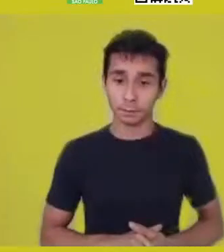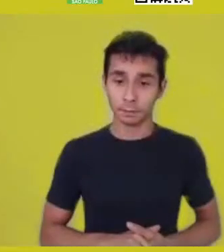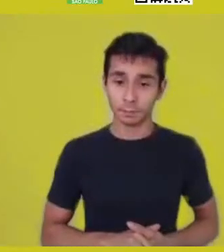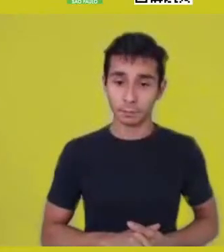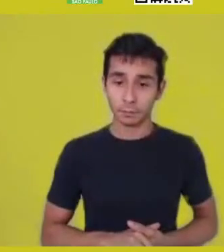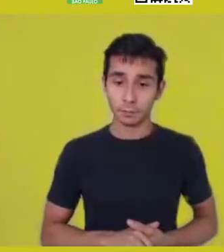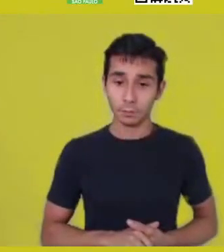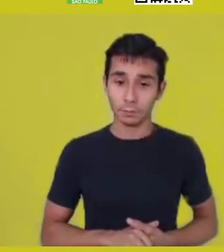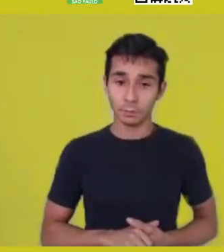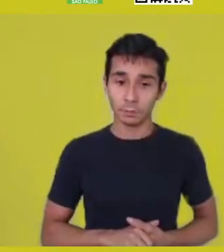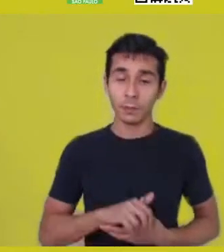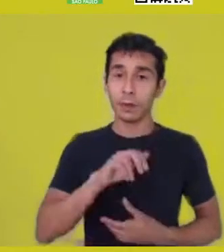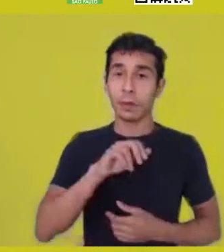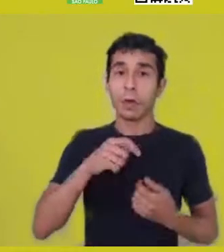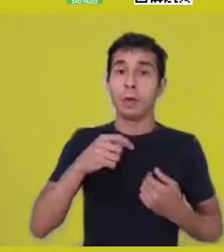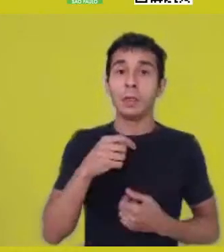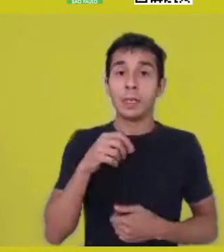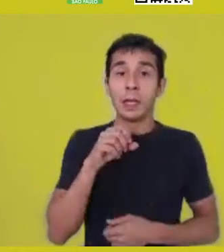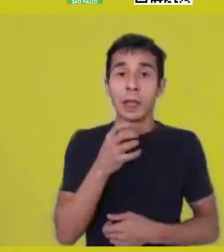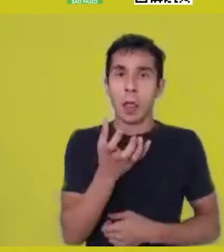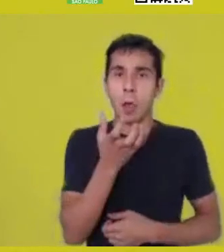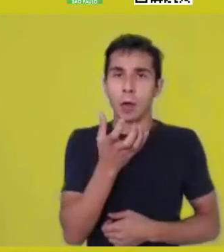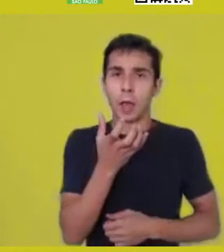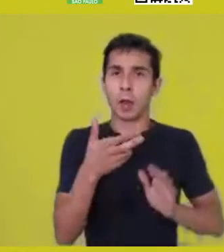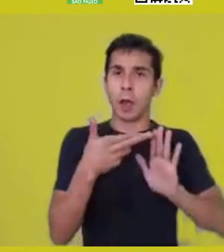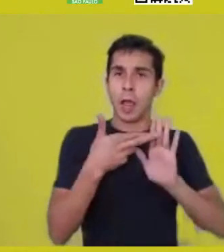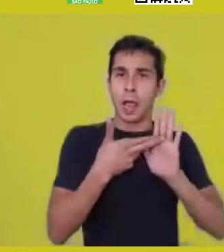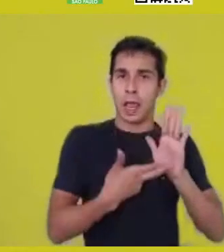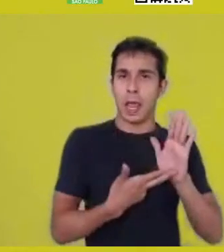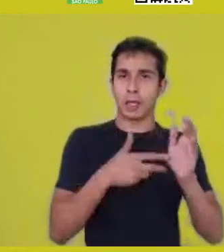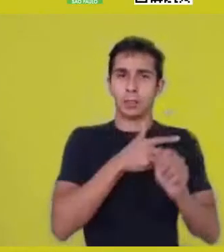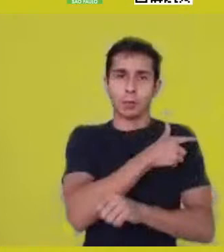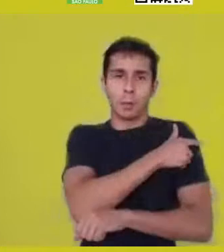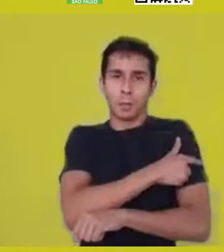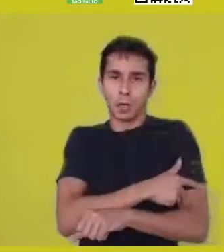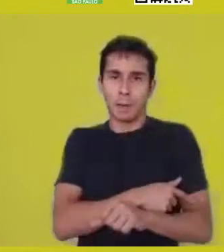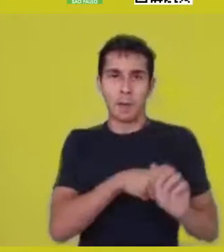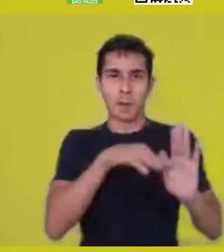We are constituted by nature and constitute nature.